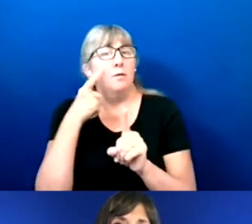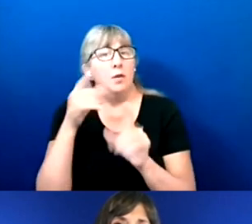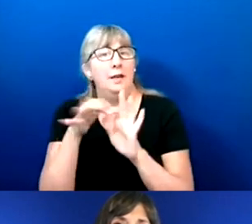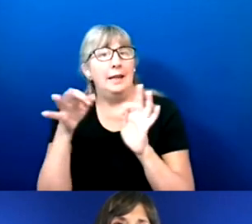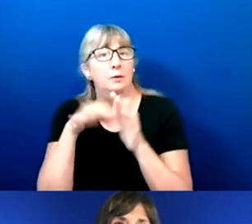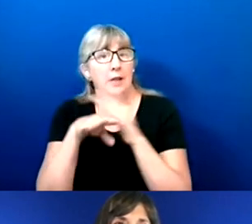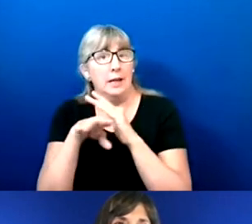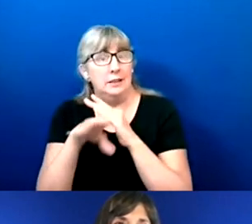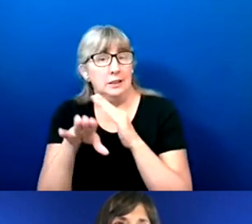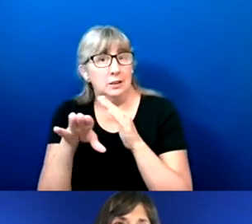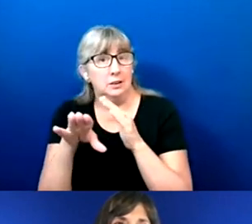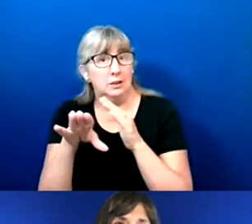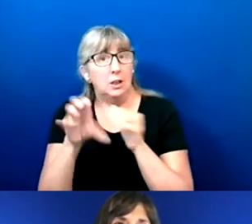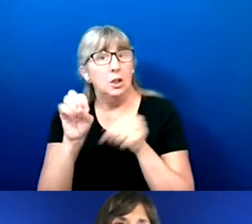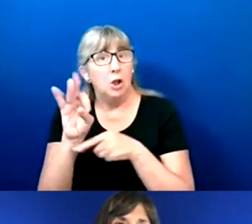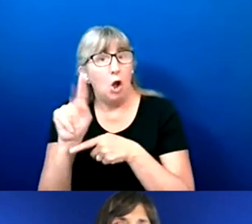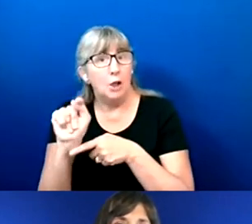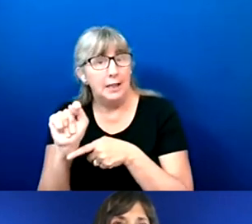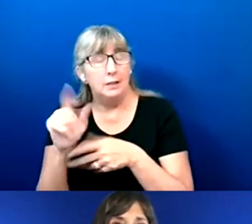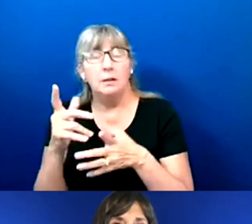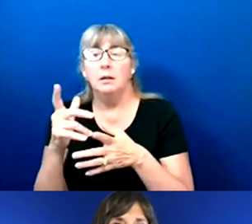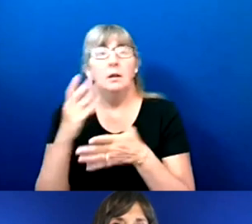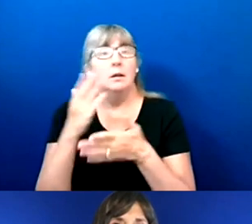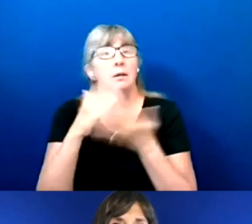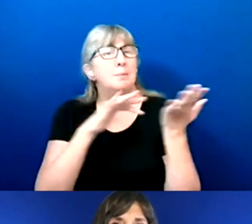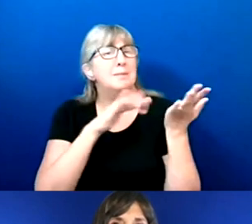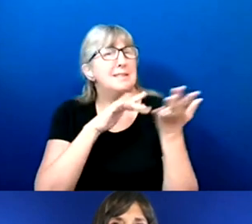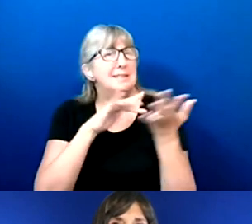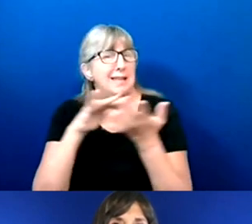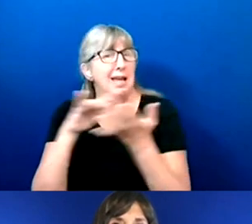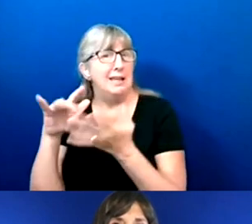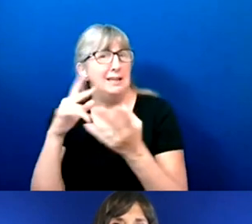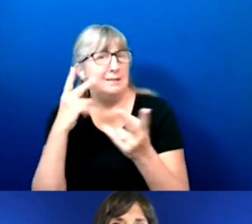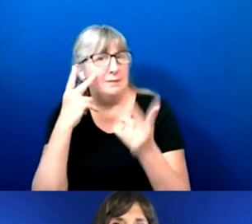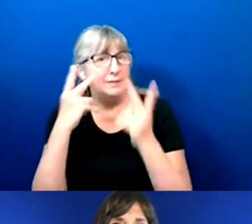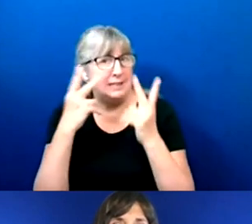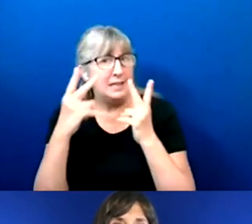is that some study that have been done around voting material shows the level, the educational